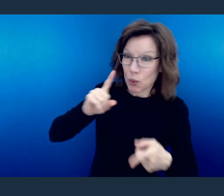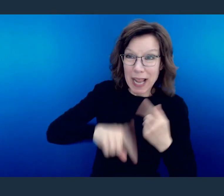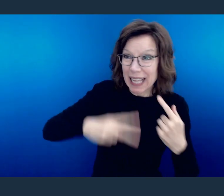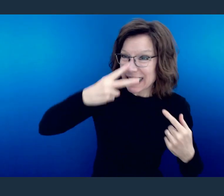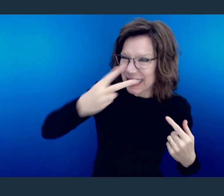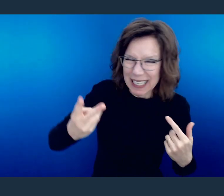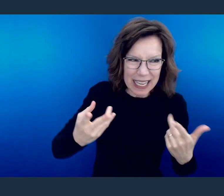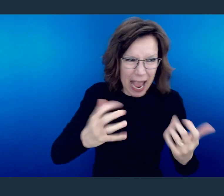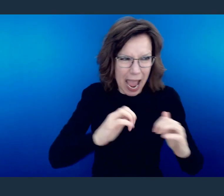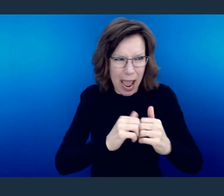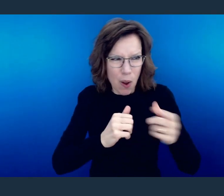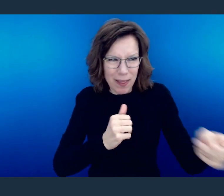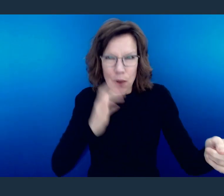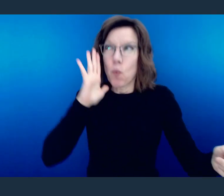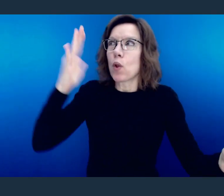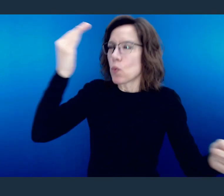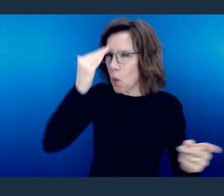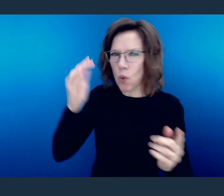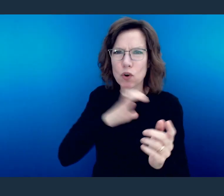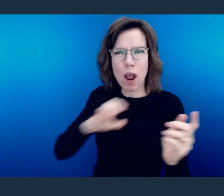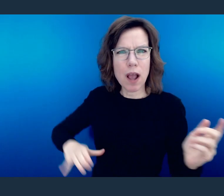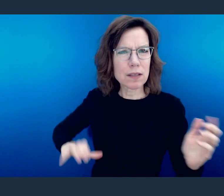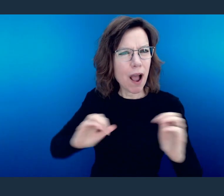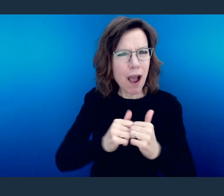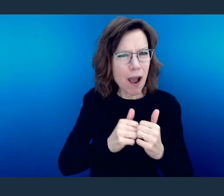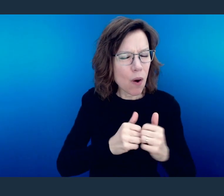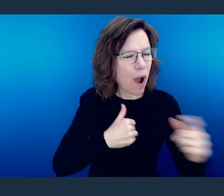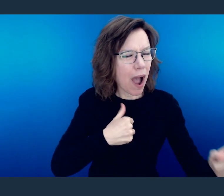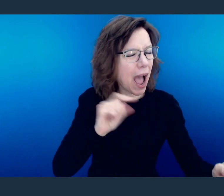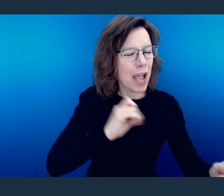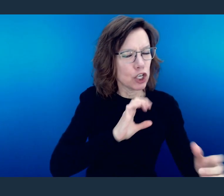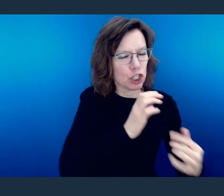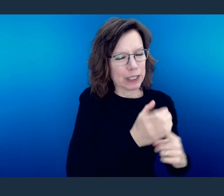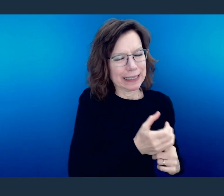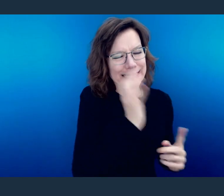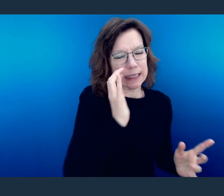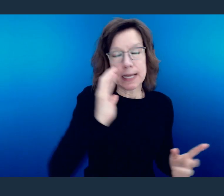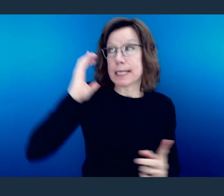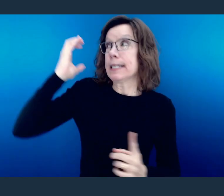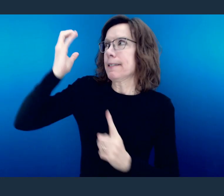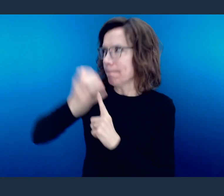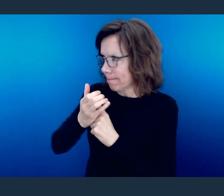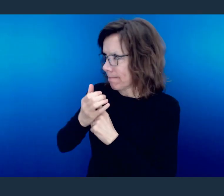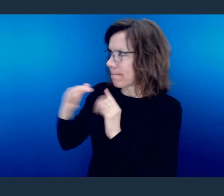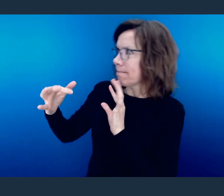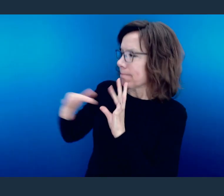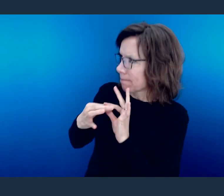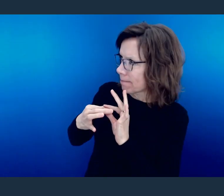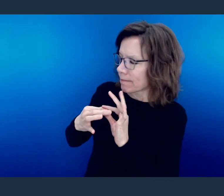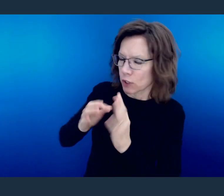But instead the word says here that we ought to be transformed.